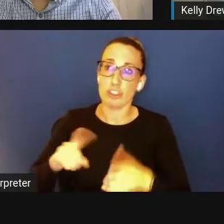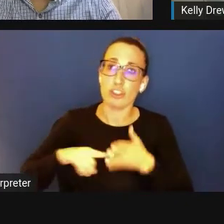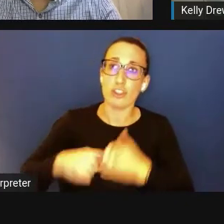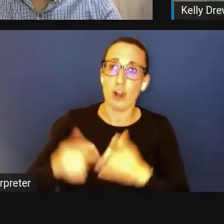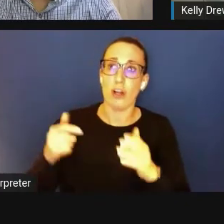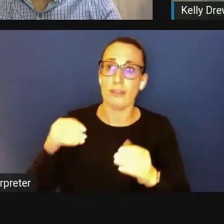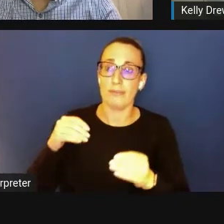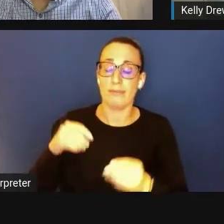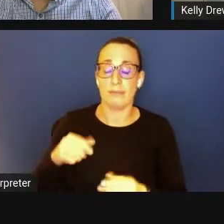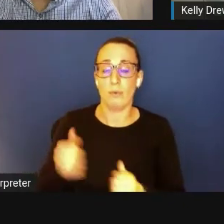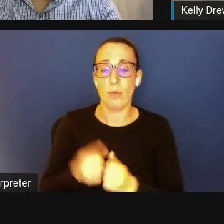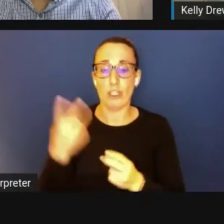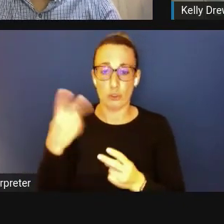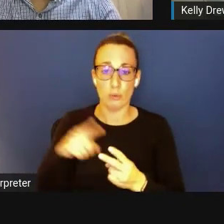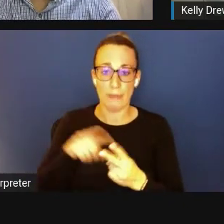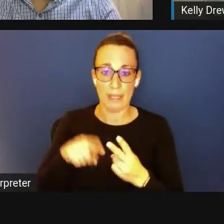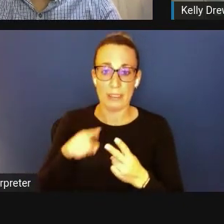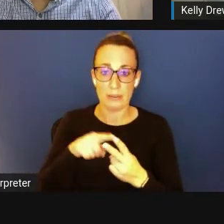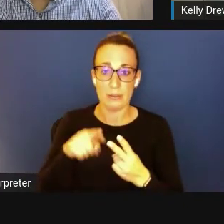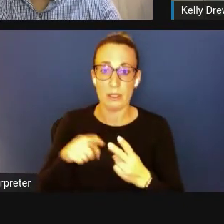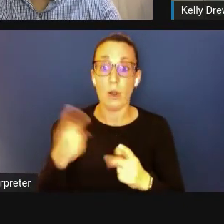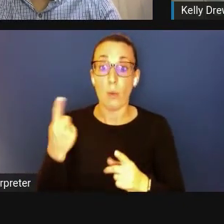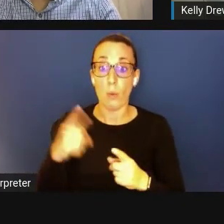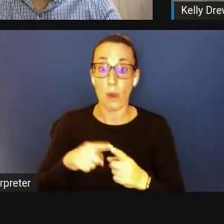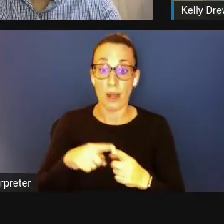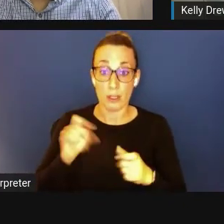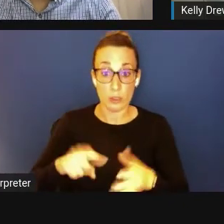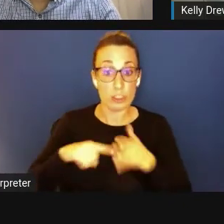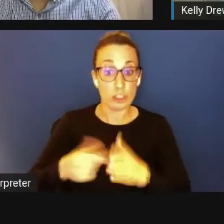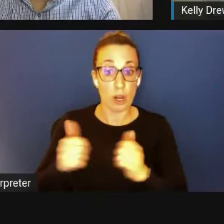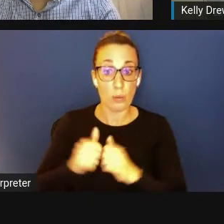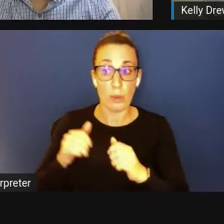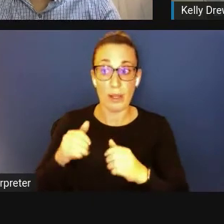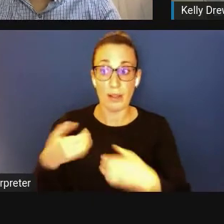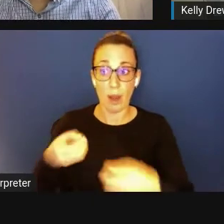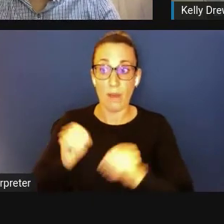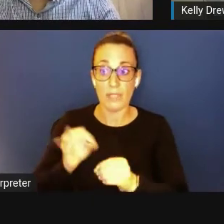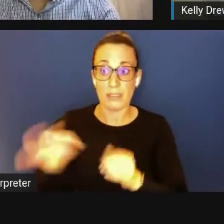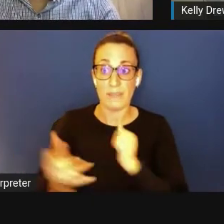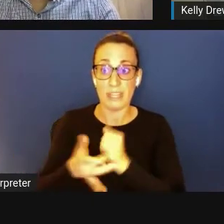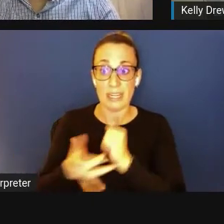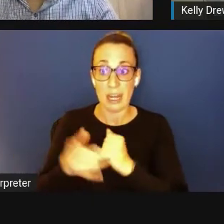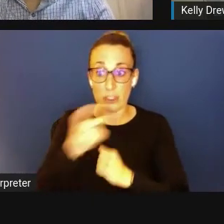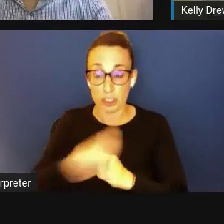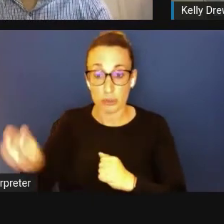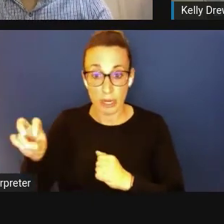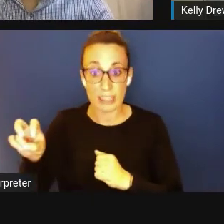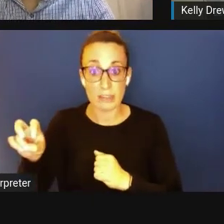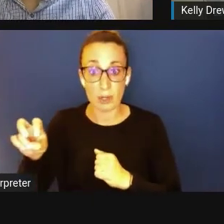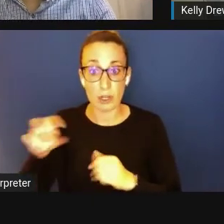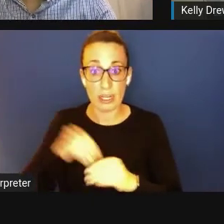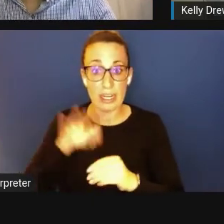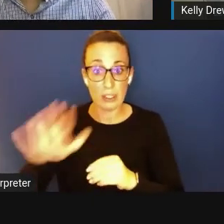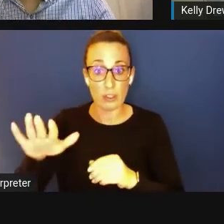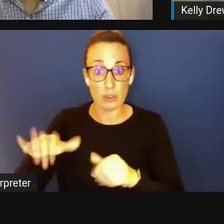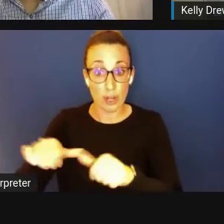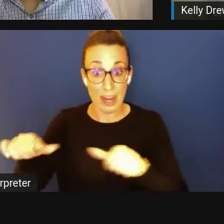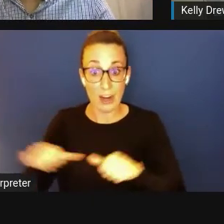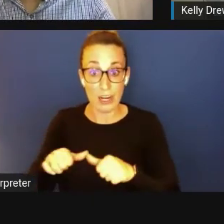One, you can start with the Office of Technology Transfer in your area. Here in Kentucky, we're closely connected